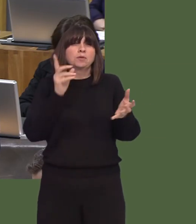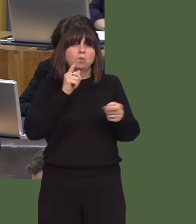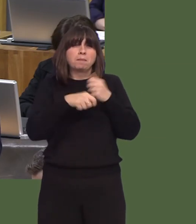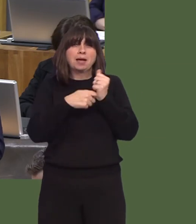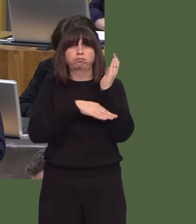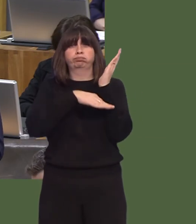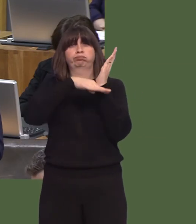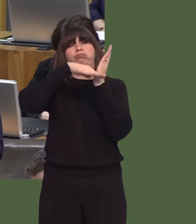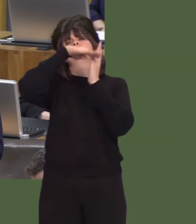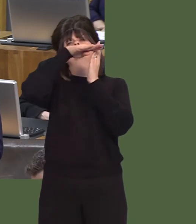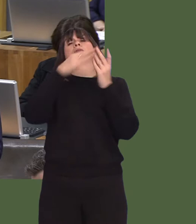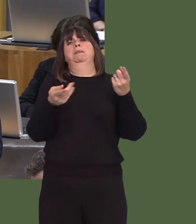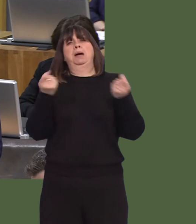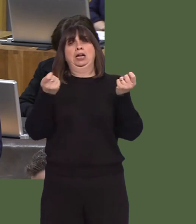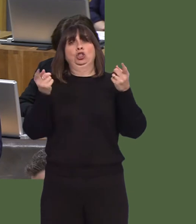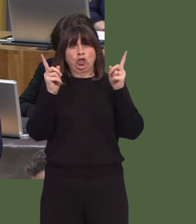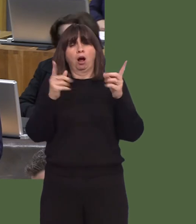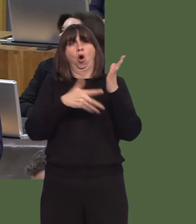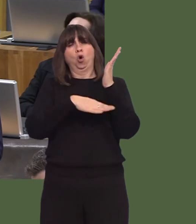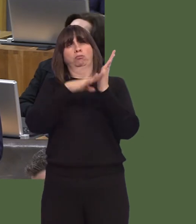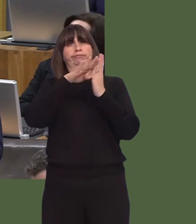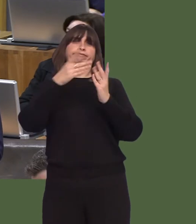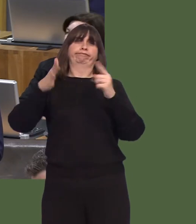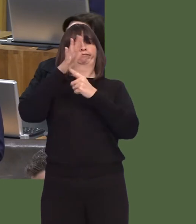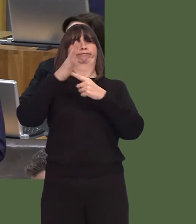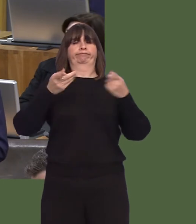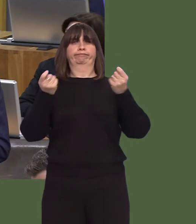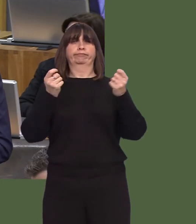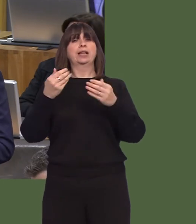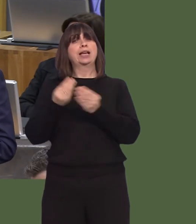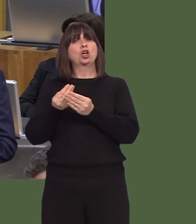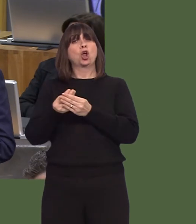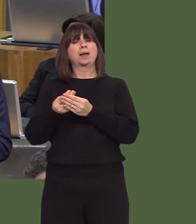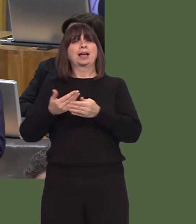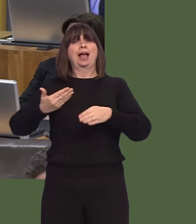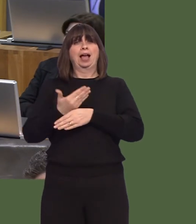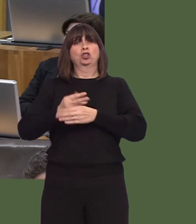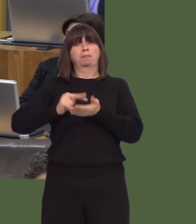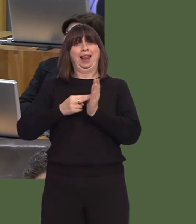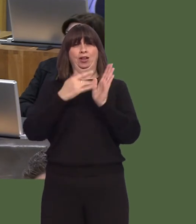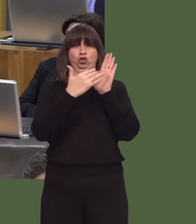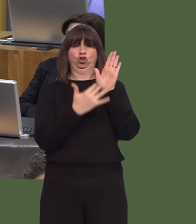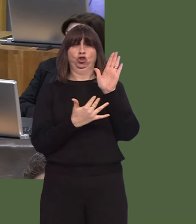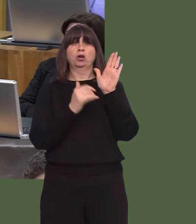and into senior roles. And, of course, as I mentioned earlier on, the economic action plan will be informed